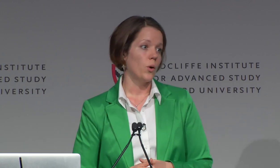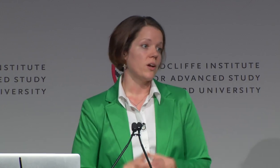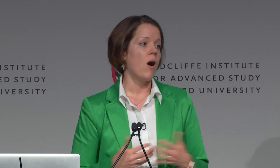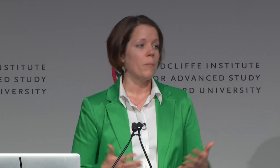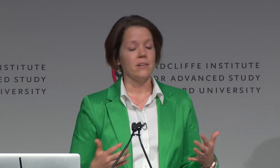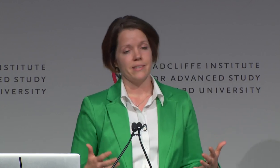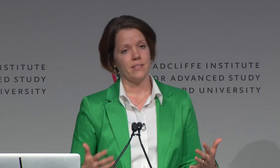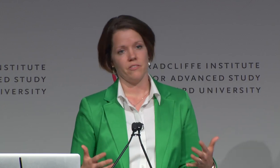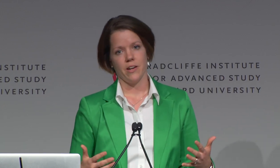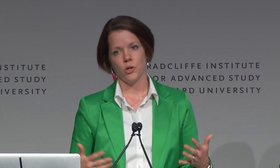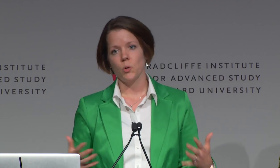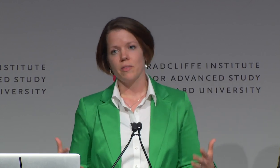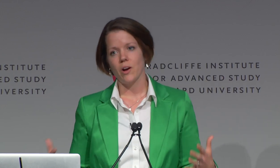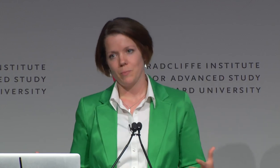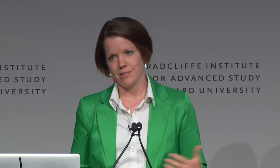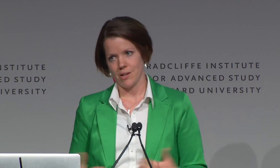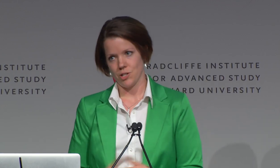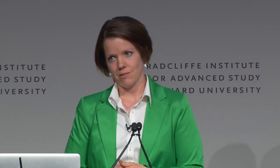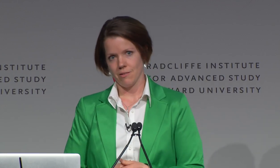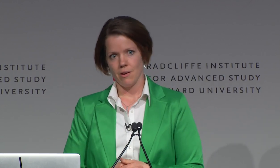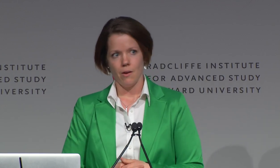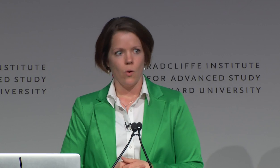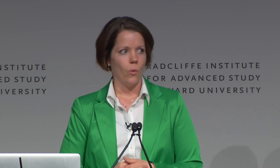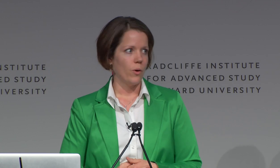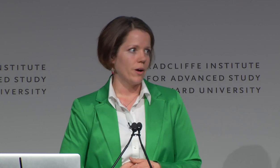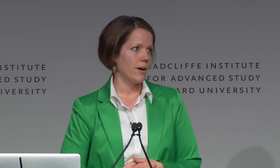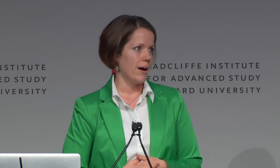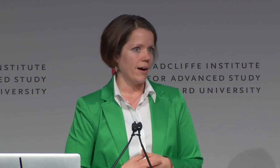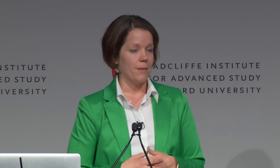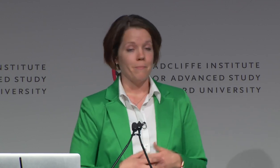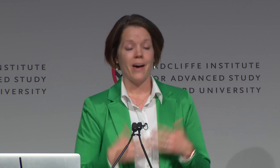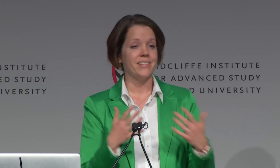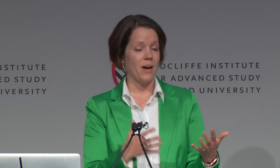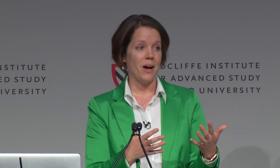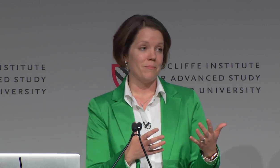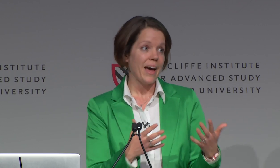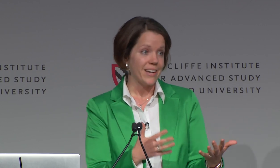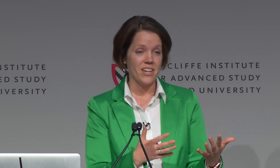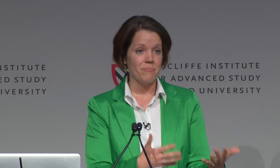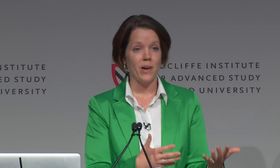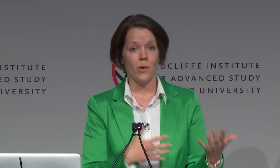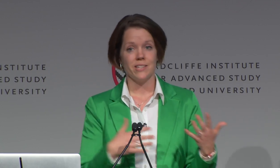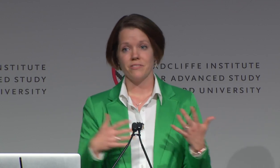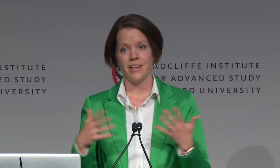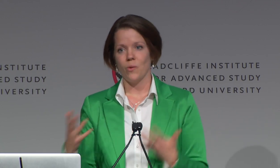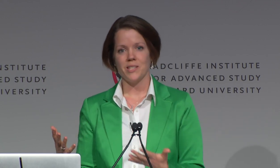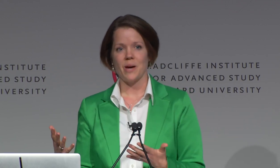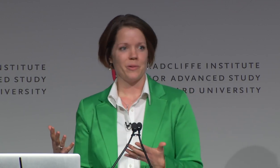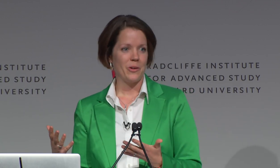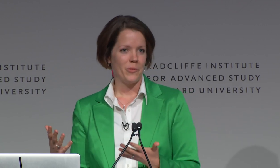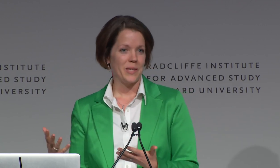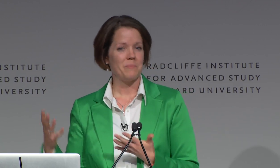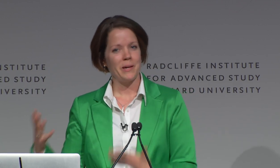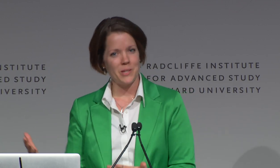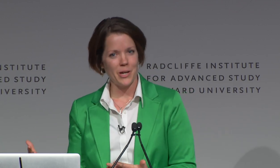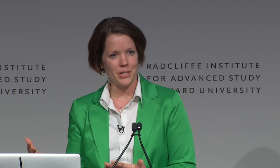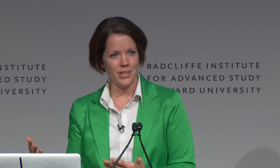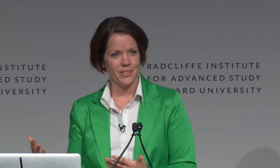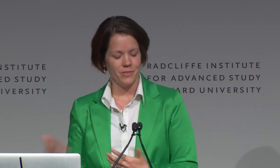or an all-male sex offender group therapy session, or a deaf man wanting to find out what's up with his male doctor.